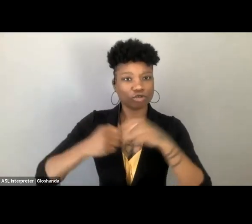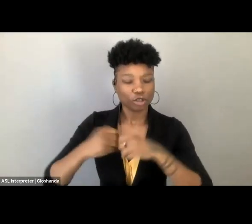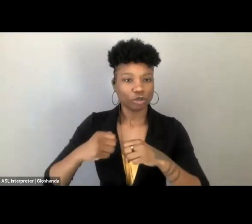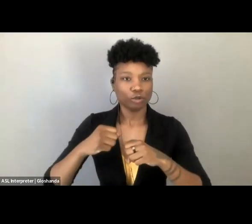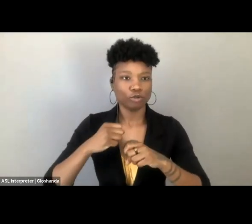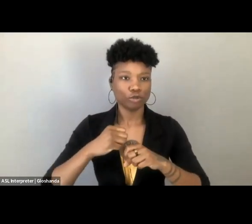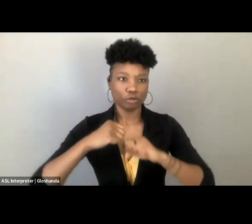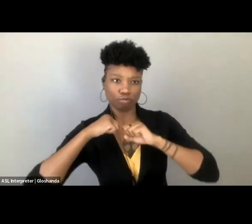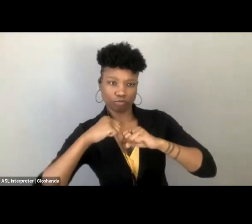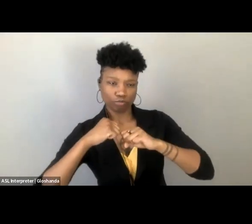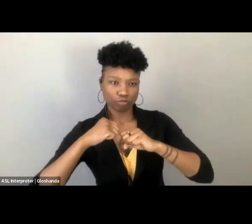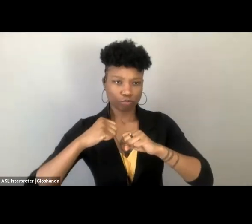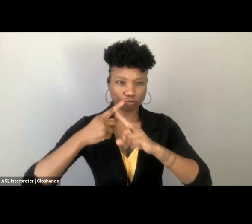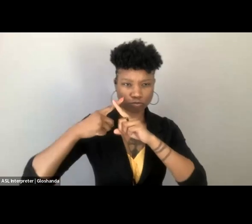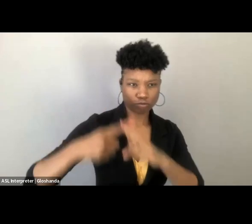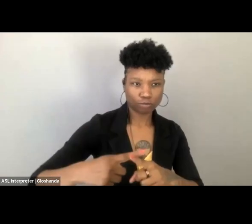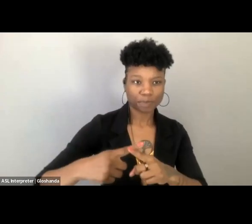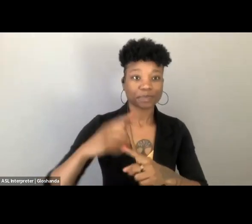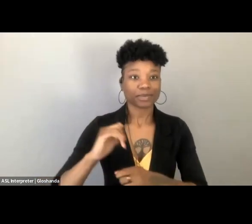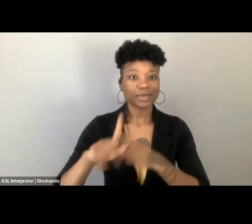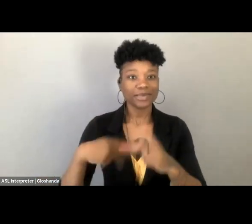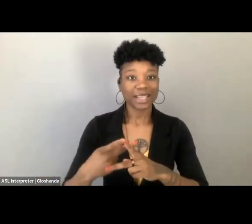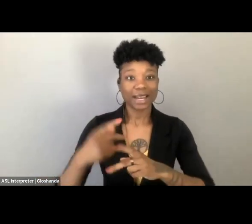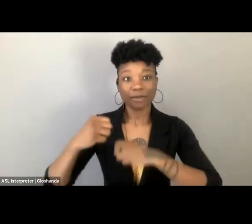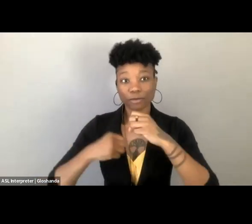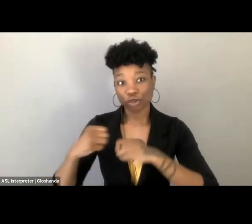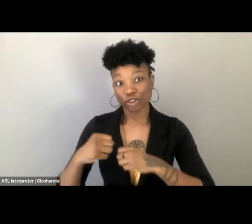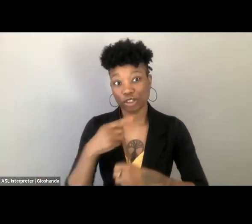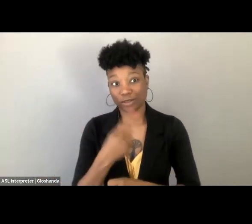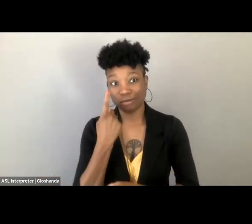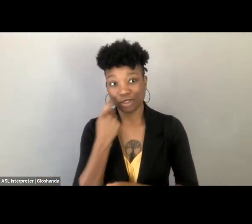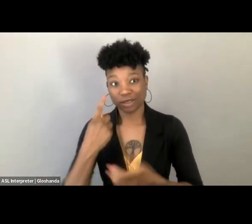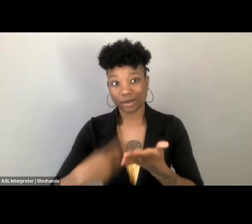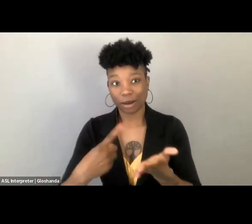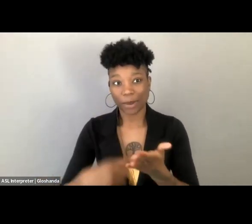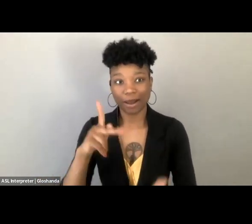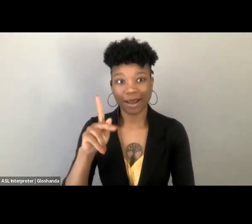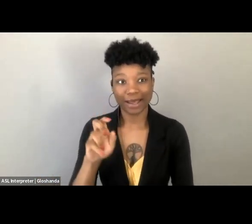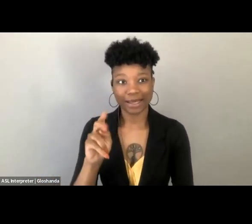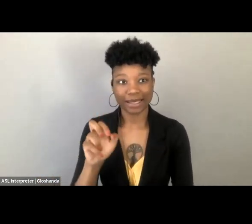and that kind of, you know, infrastructure, as you were talking about, Kendra,